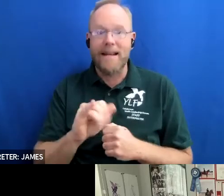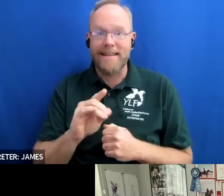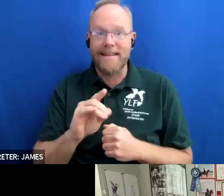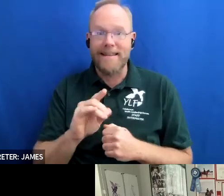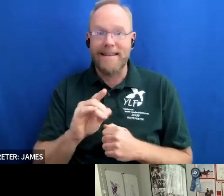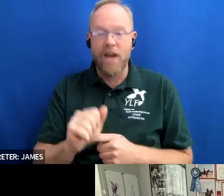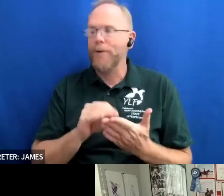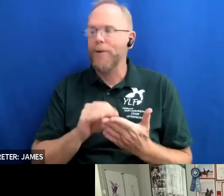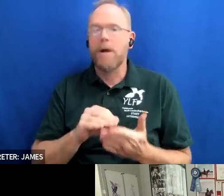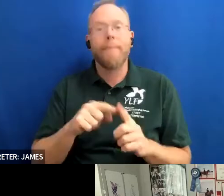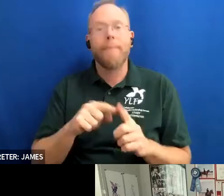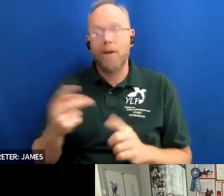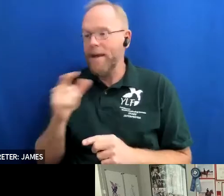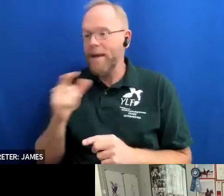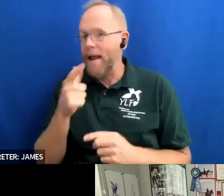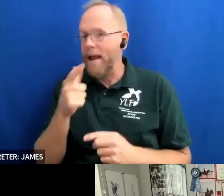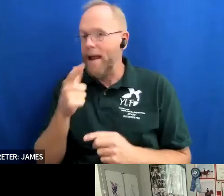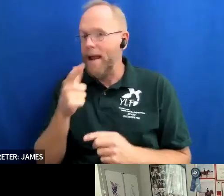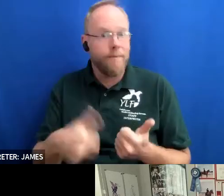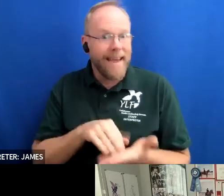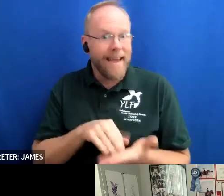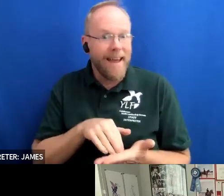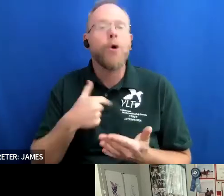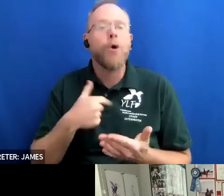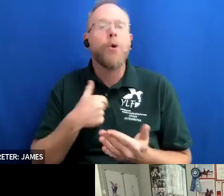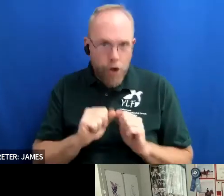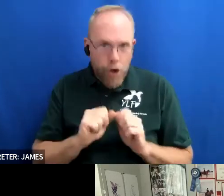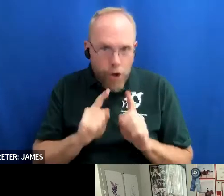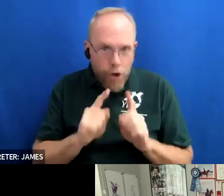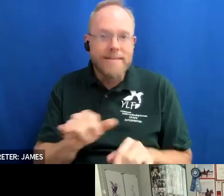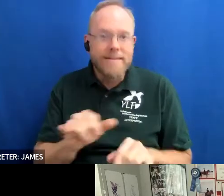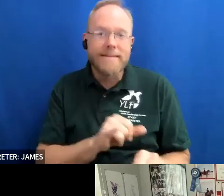be separated from each other we could go to the same school together and ride the bus together